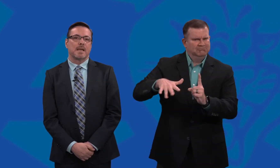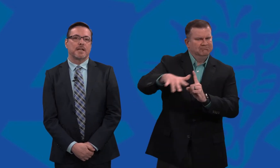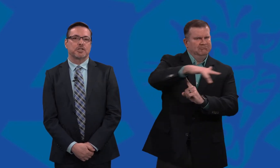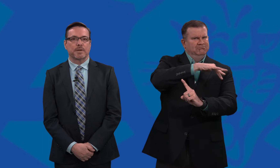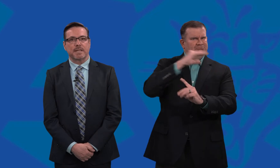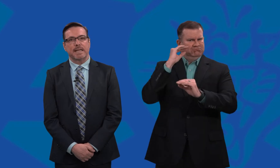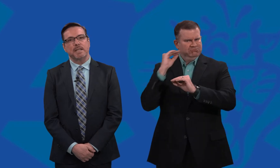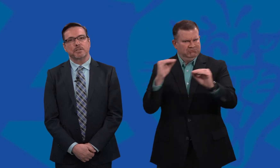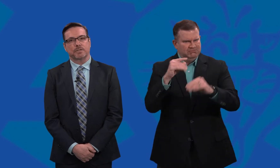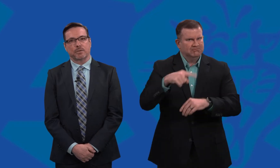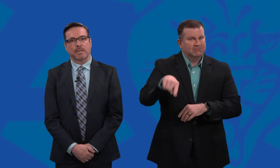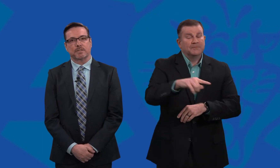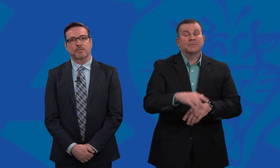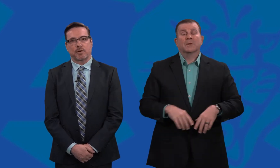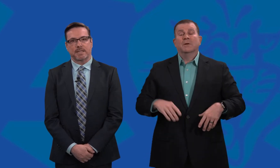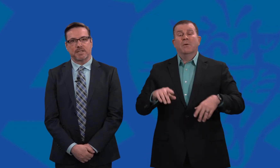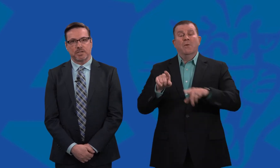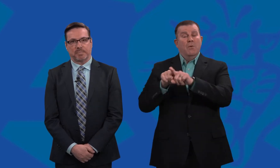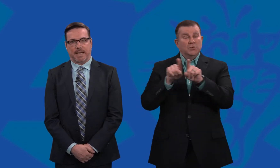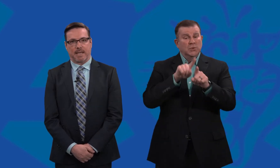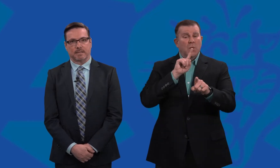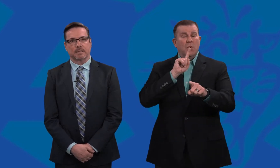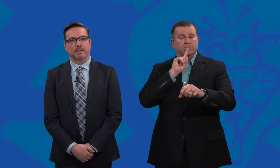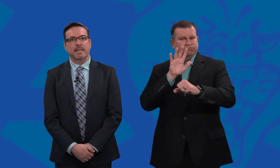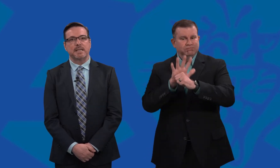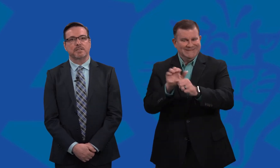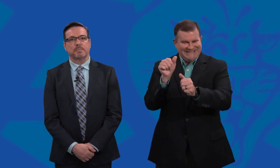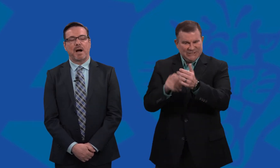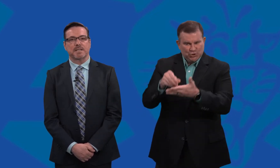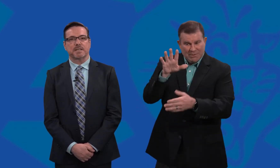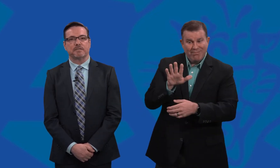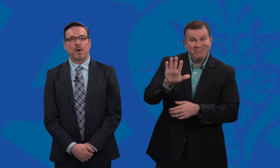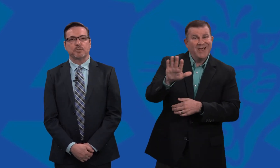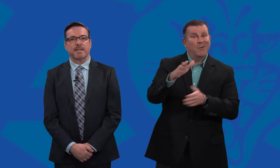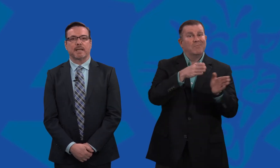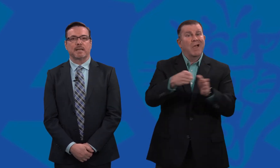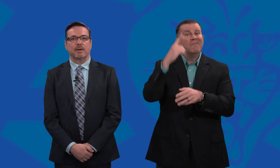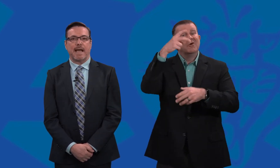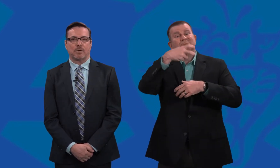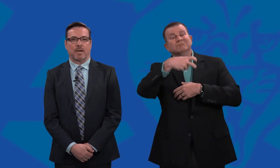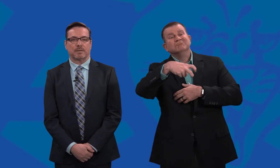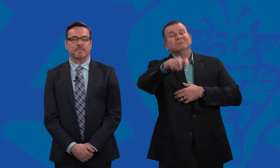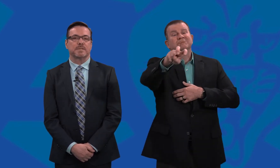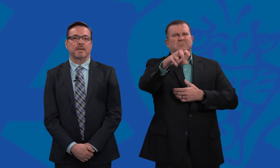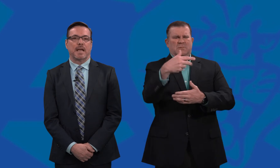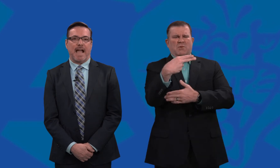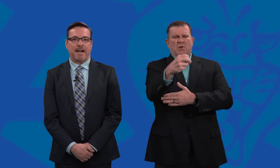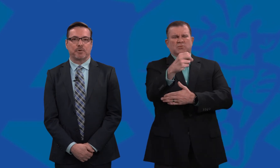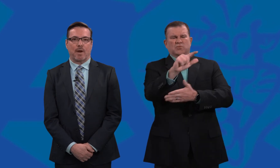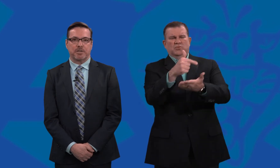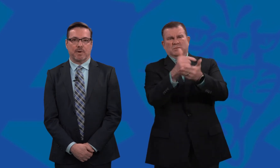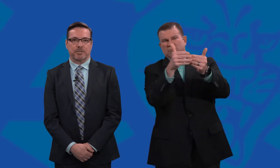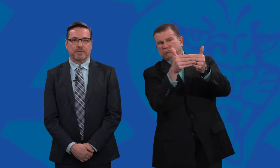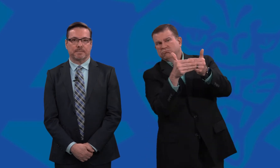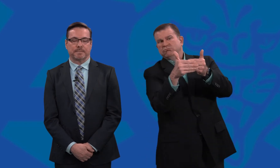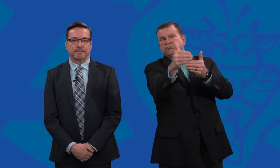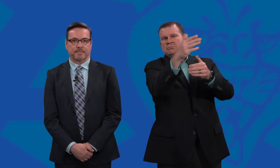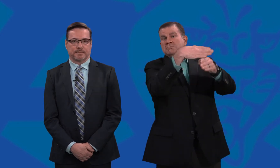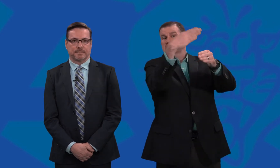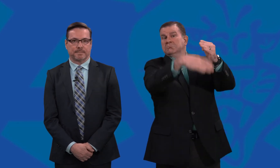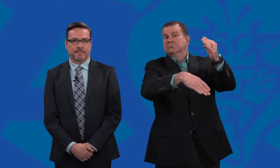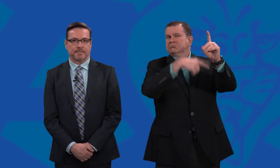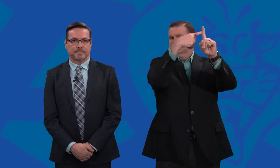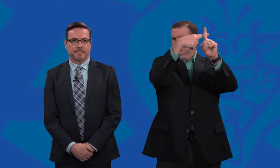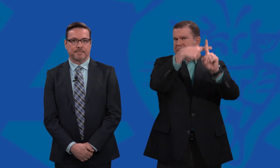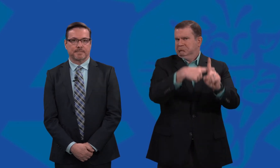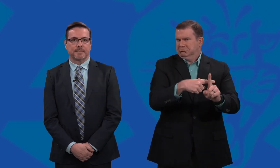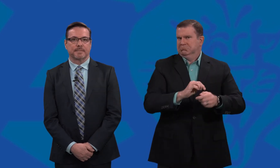ensuring that each student’s transition plan leads to positive postsecondary outcomes after graduation,